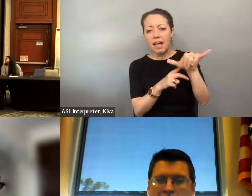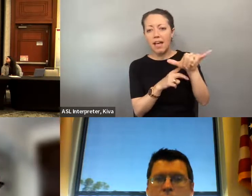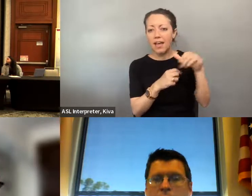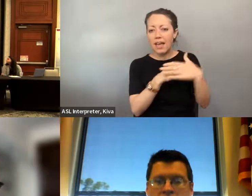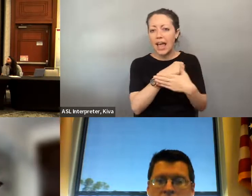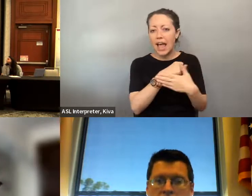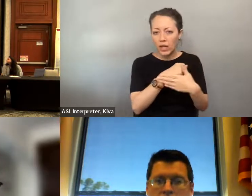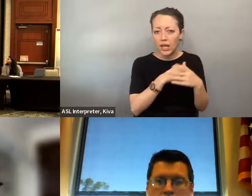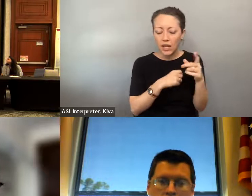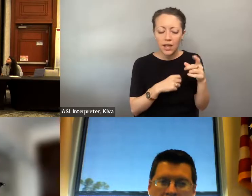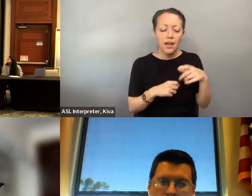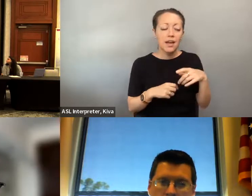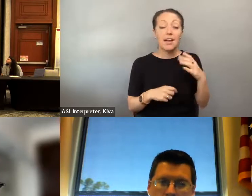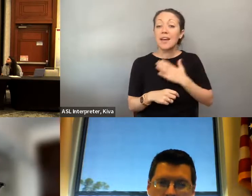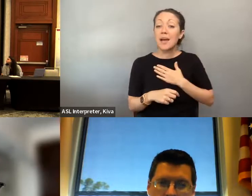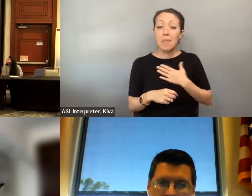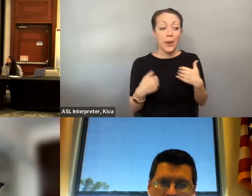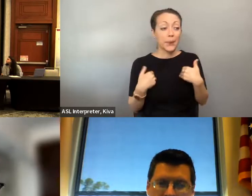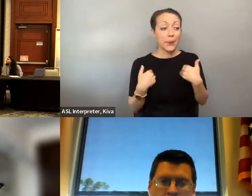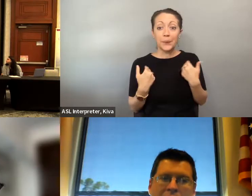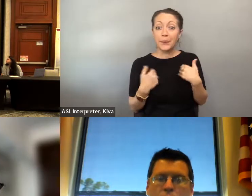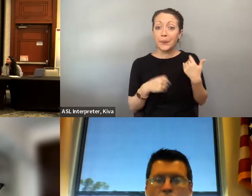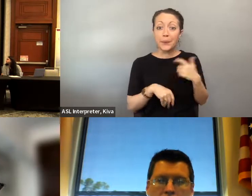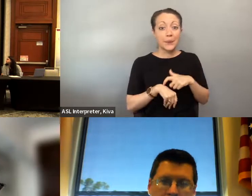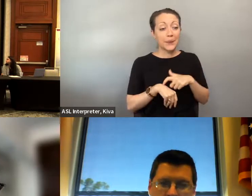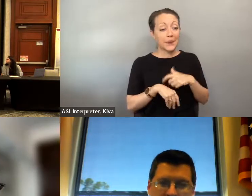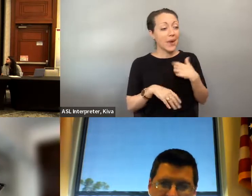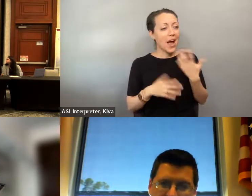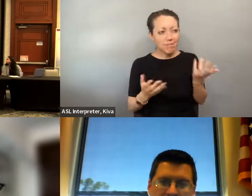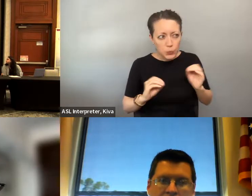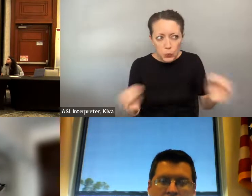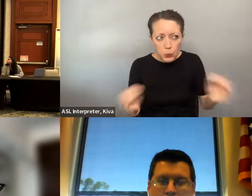originally from a Suburban area of Jacksonville called orange park. It's in clay county, but when I was going -